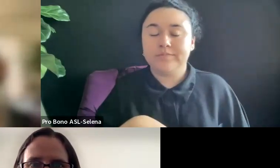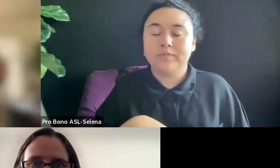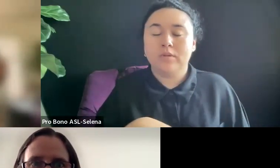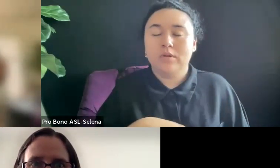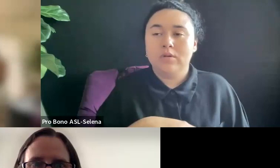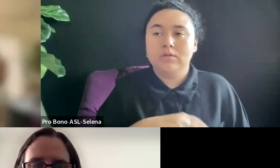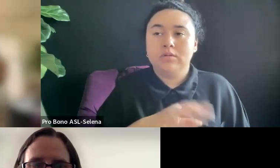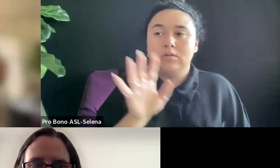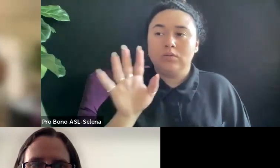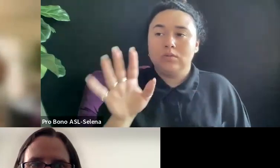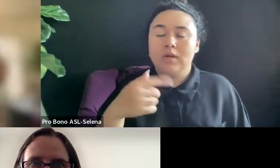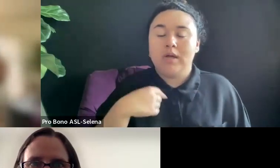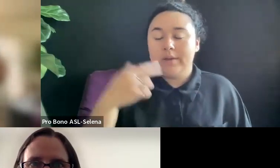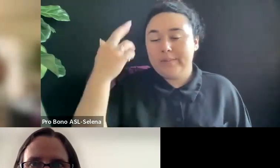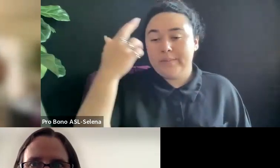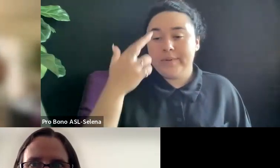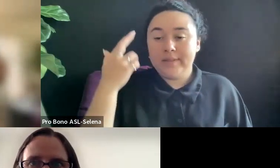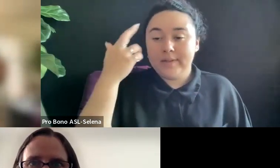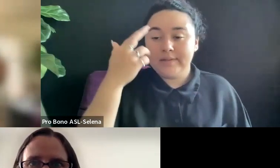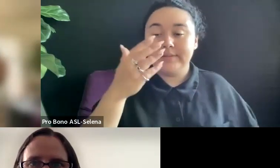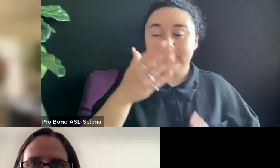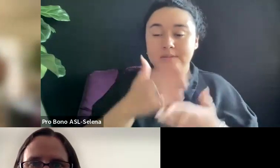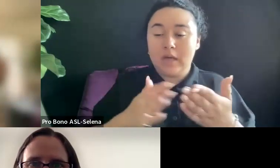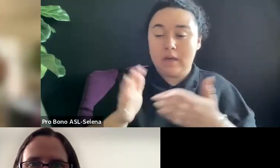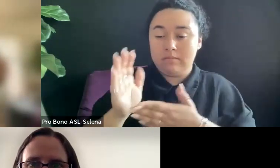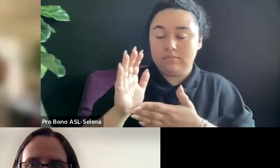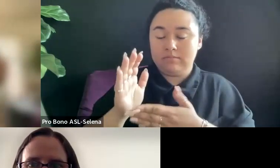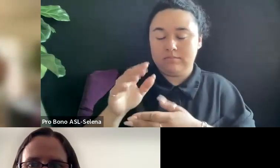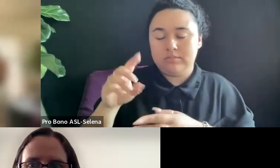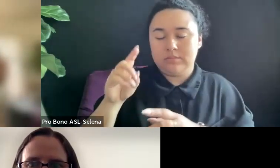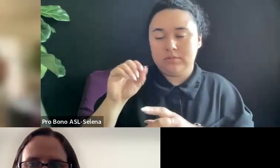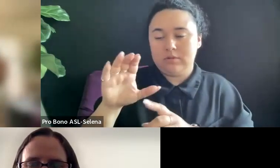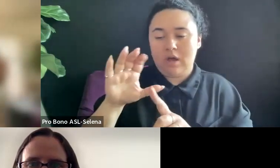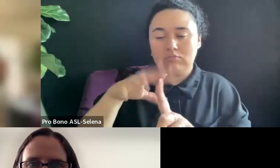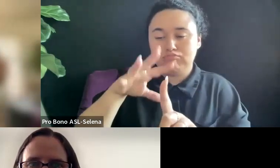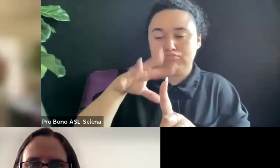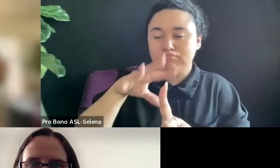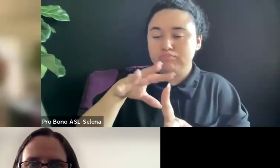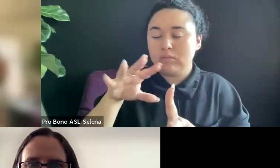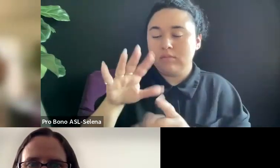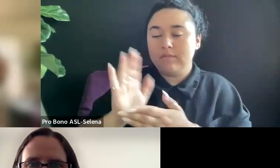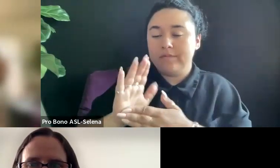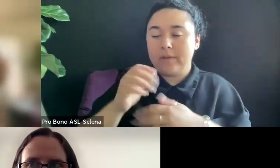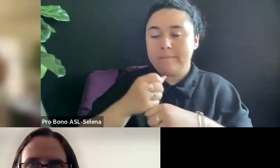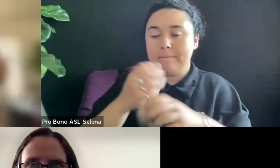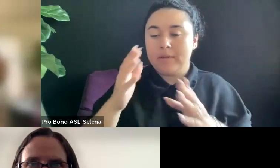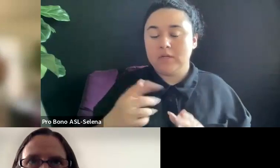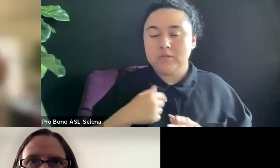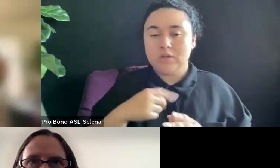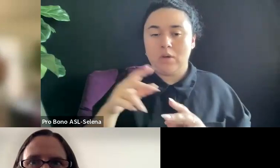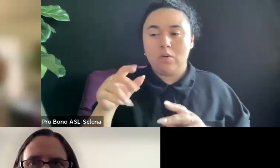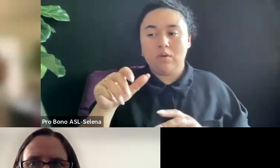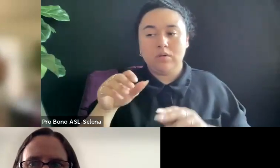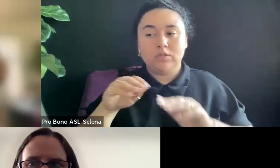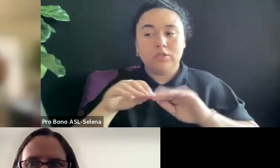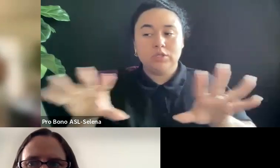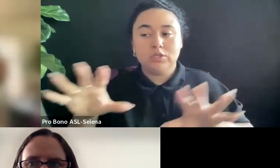ASKING. WHAT SOME DOCUMENTARY FILMMAKER S DO SO THEY CAN ATTRACT THE COMPANY.